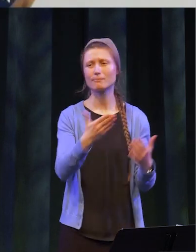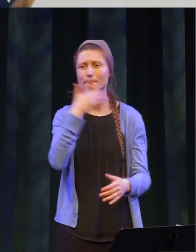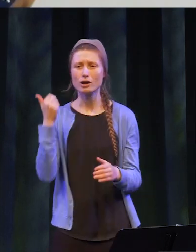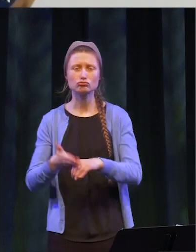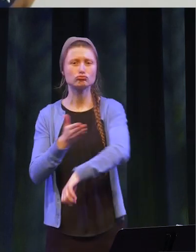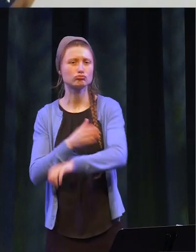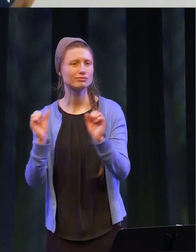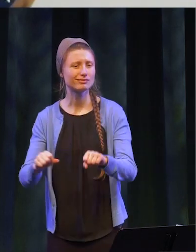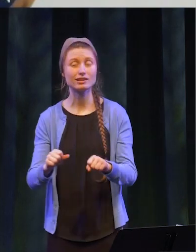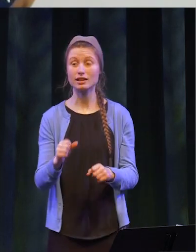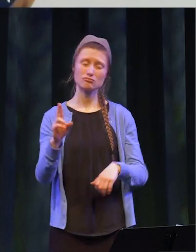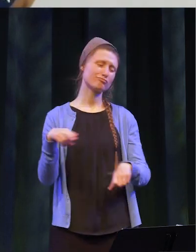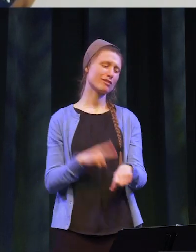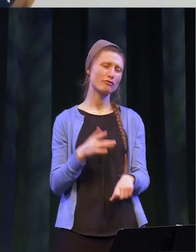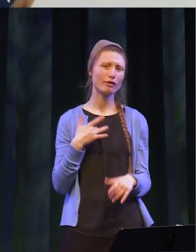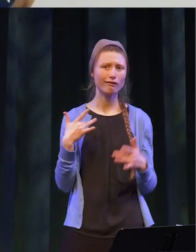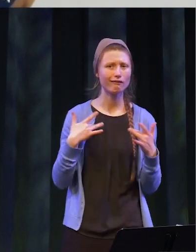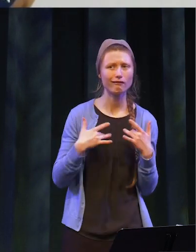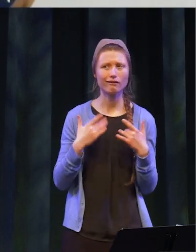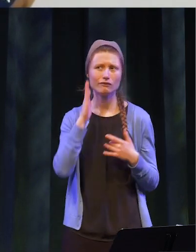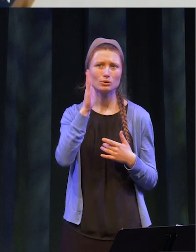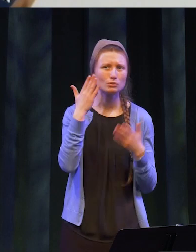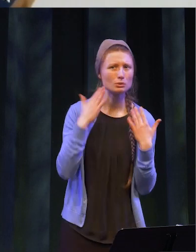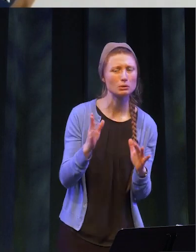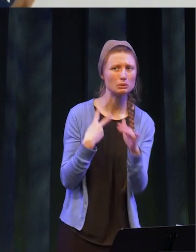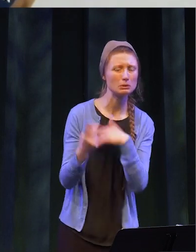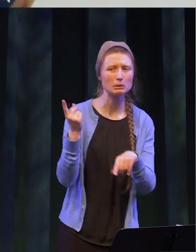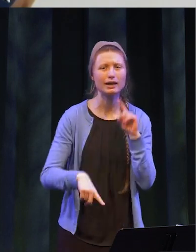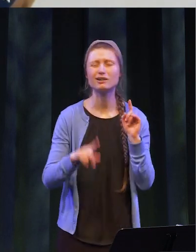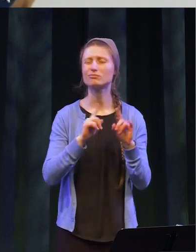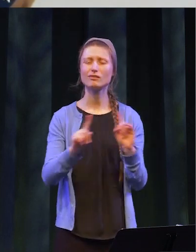natural to fear the unknown and I’m sure many of you do right now. But don’t let